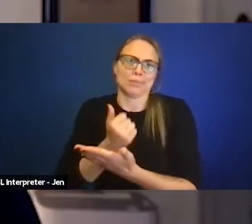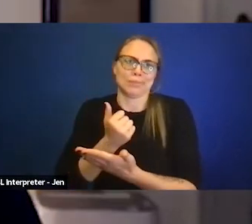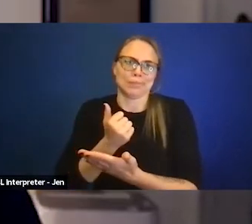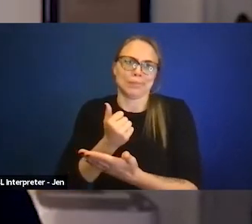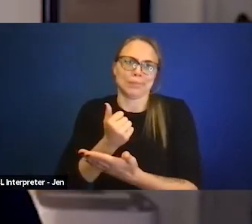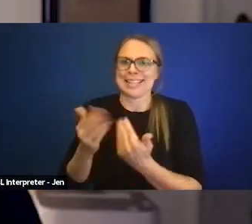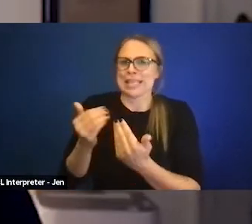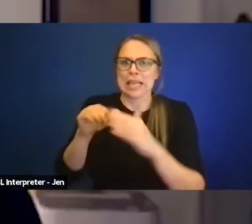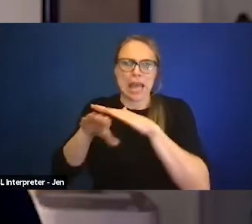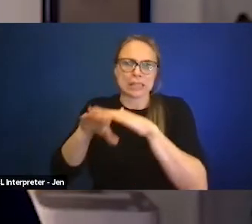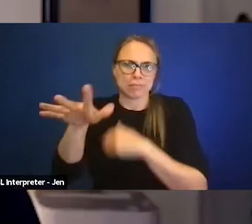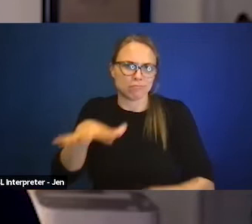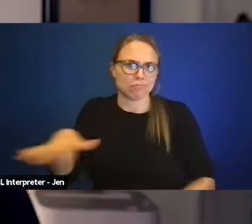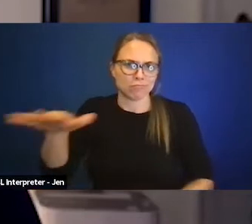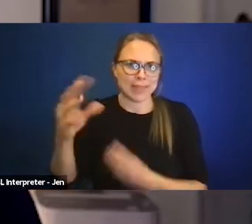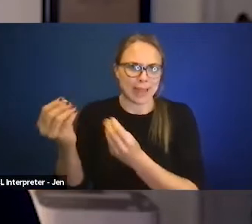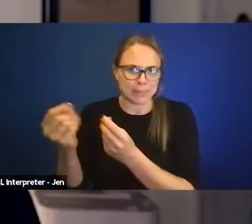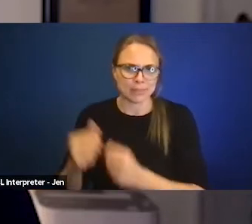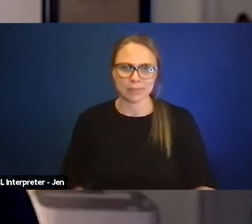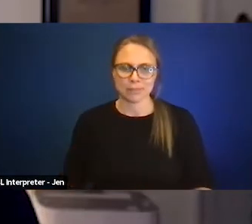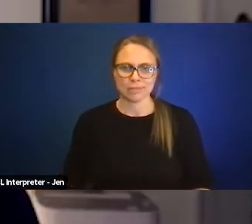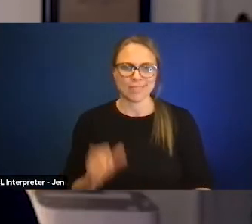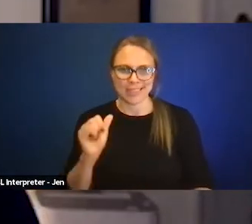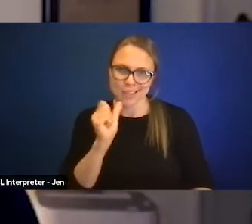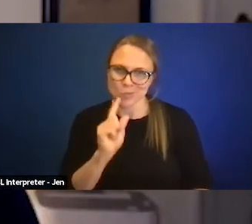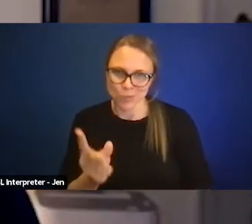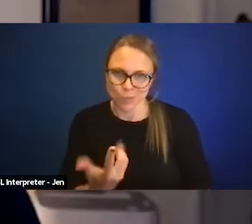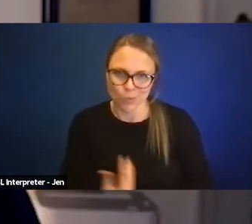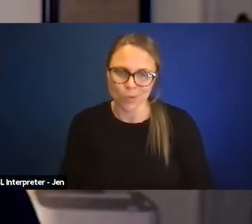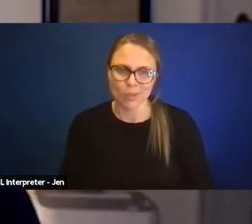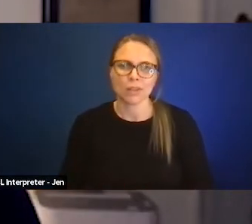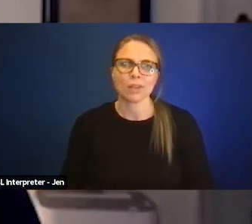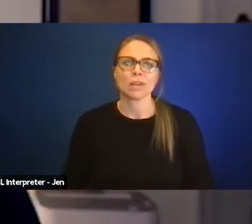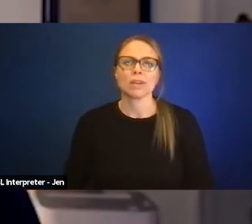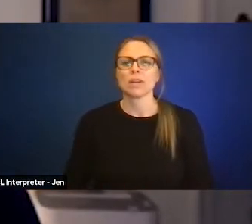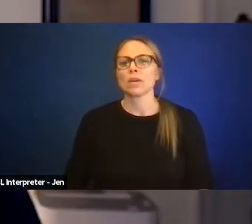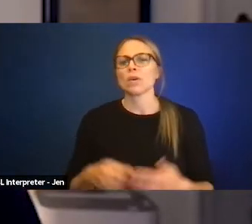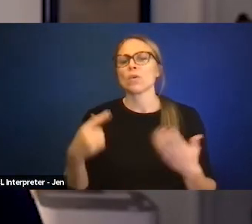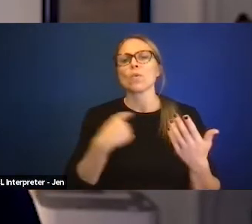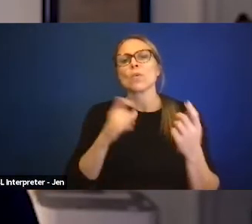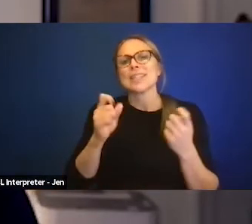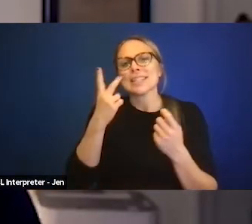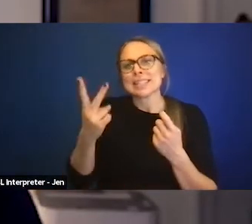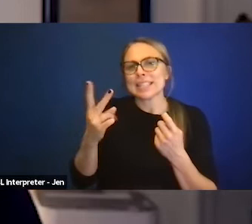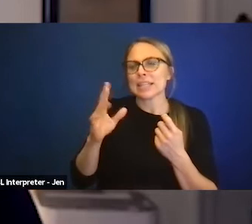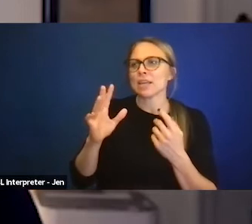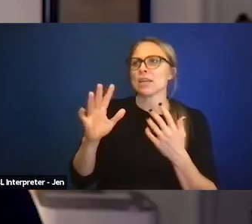And what I think has happened is that the need to look at the inclusion of disability